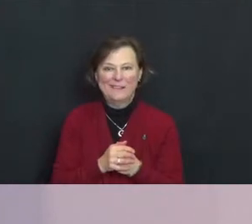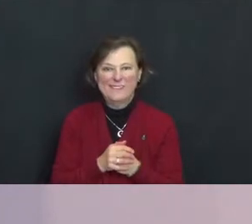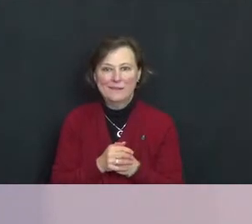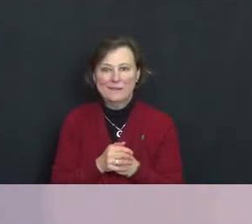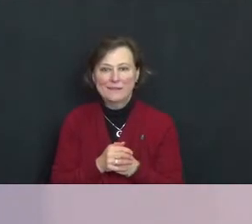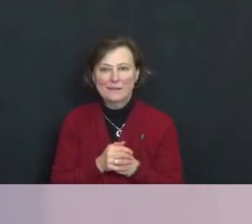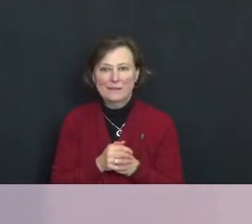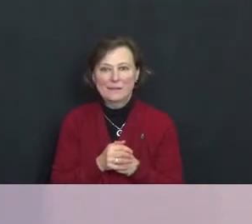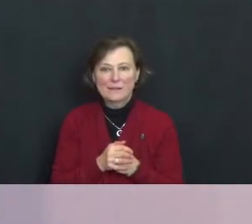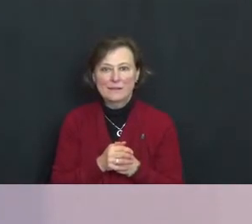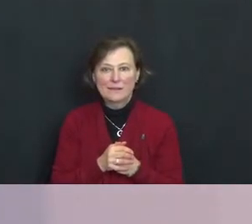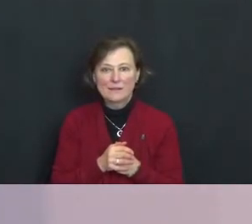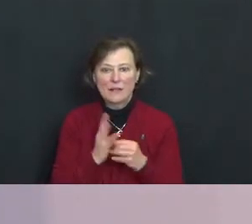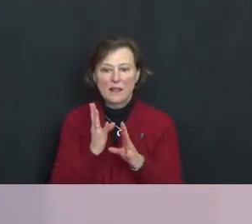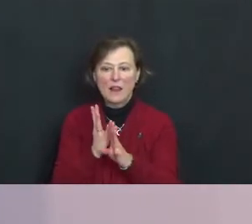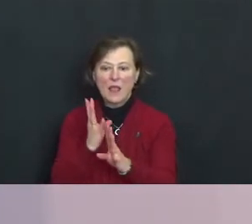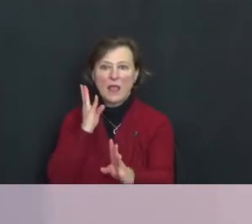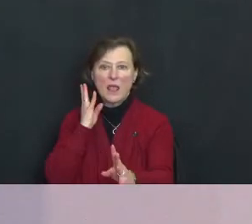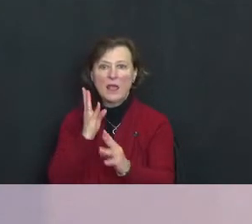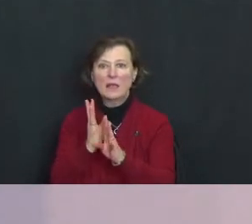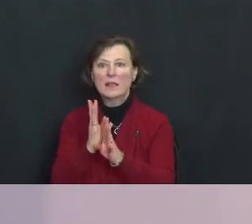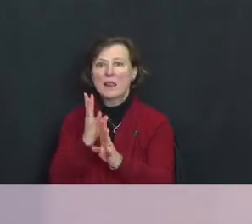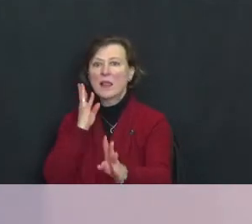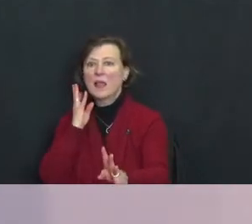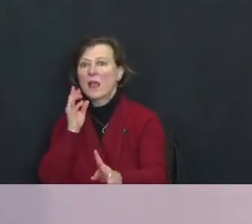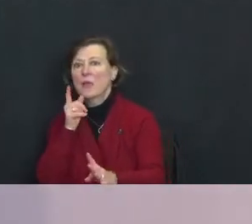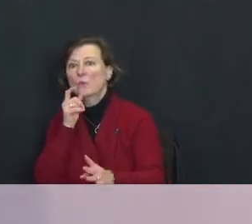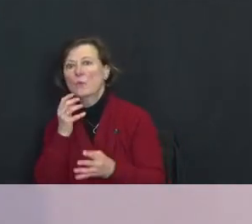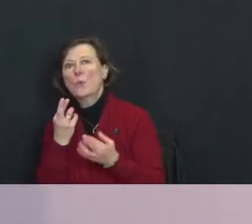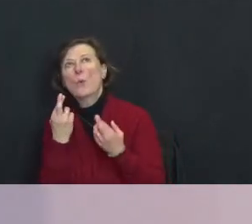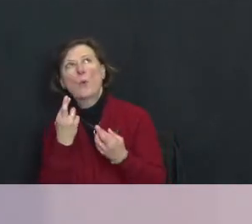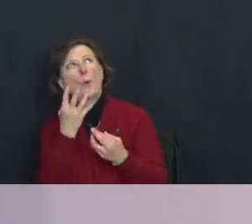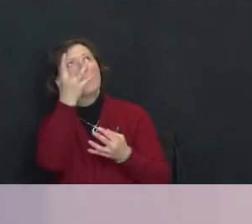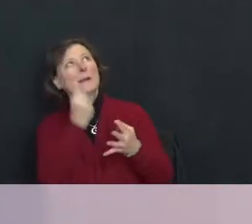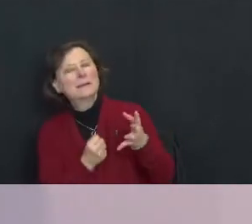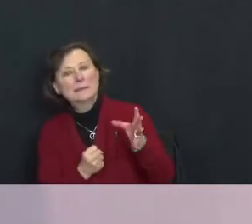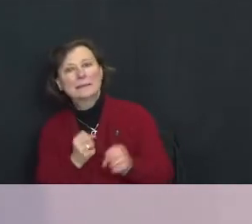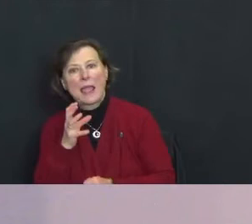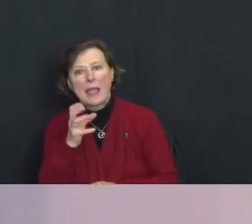The lines of those hoping to catch some crumbs that fall from society's common table grows